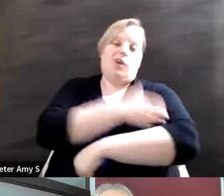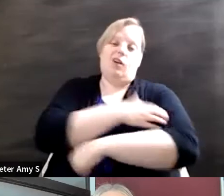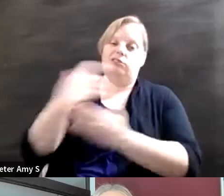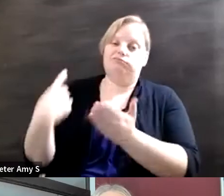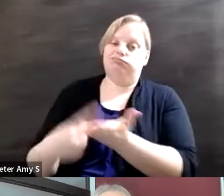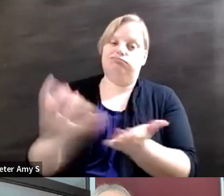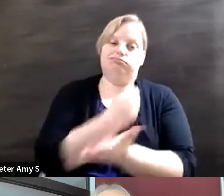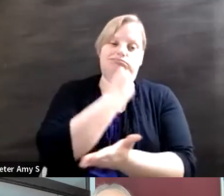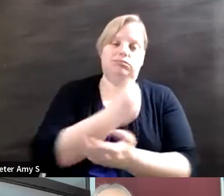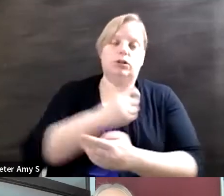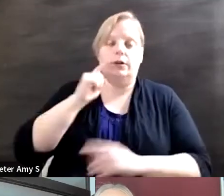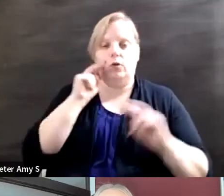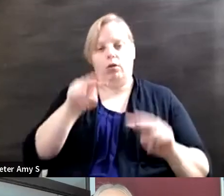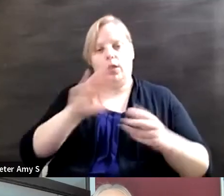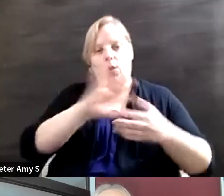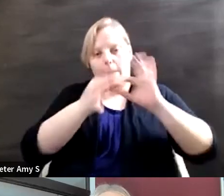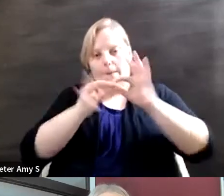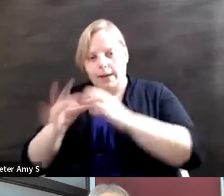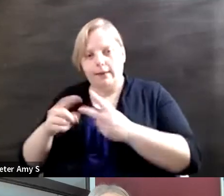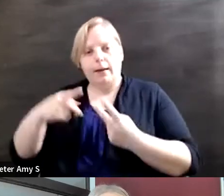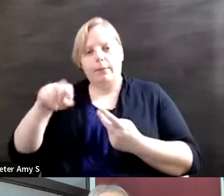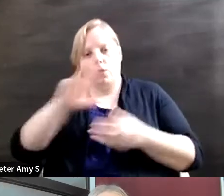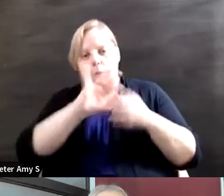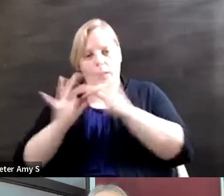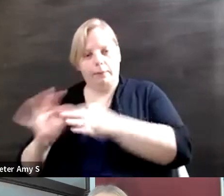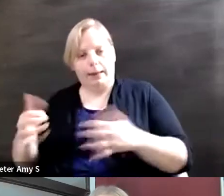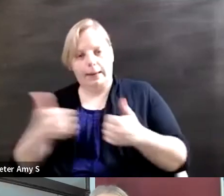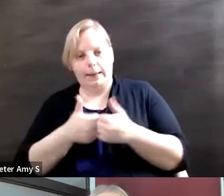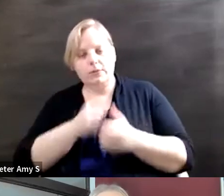and paralympic games one of the conversations that naturally comes out as criticism towards